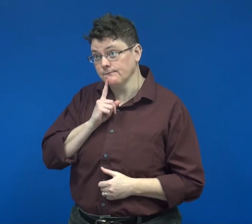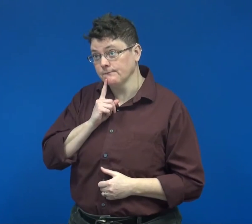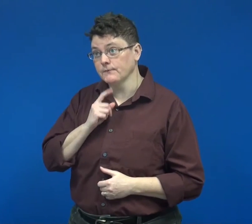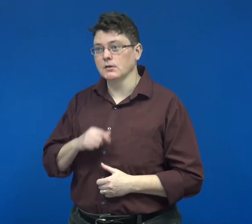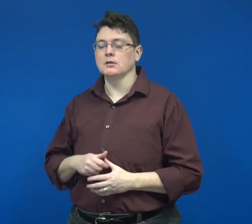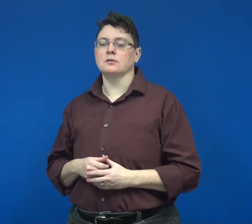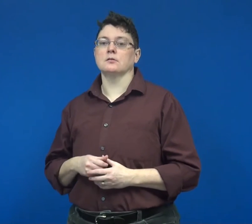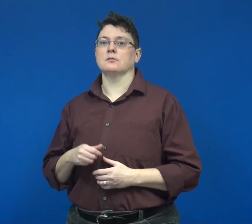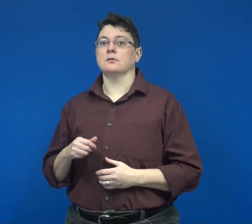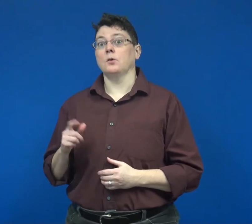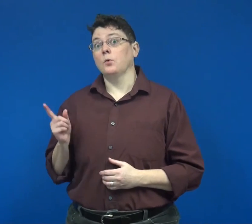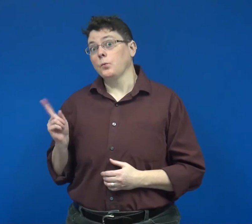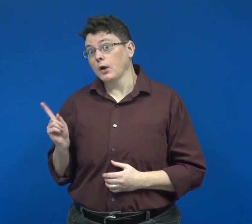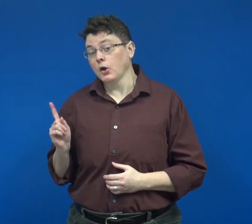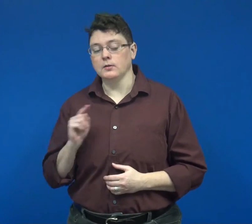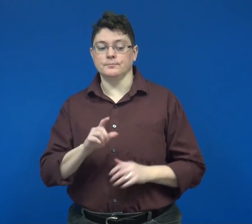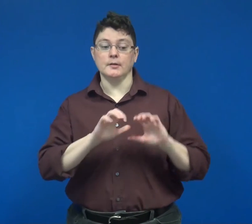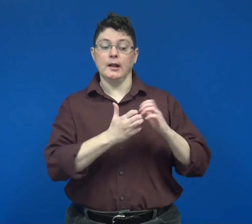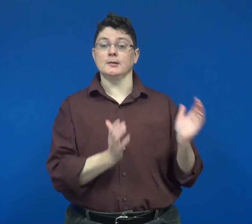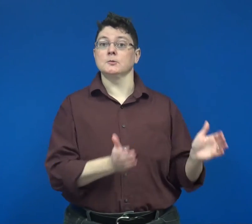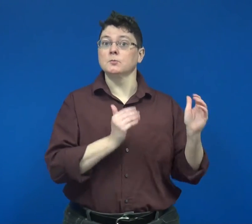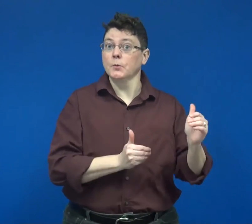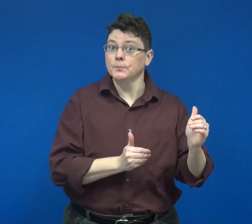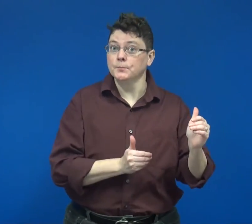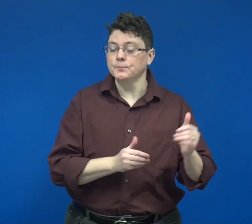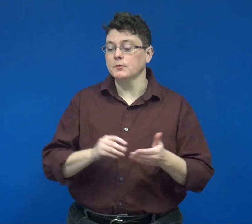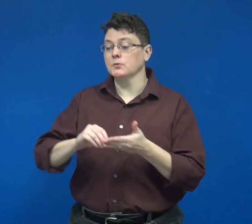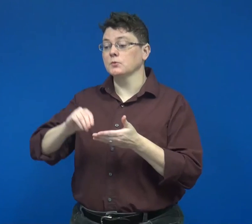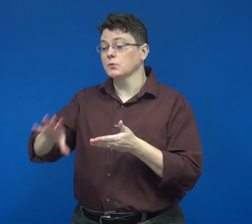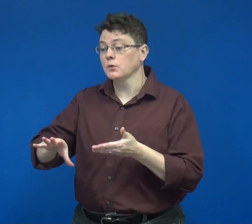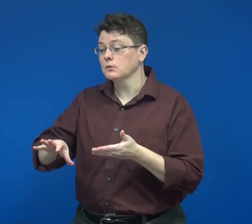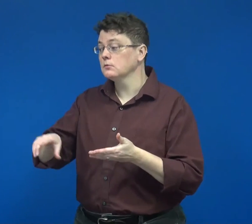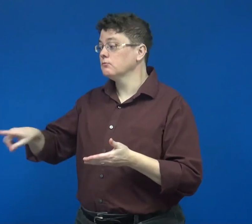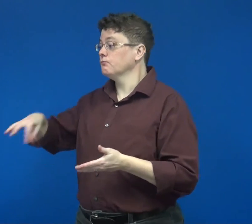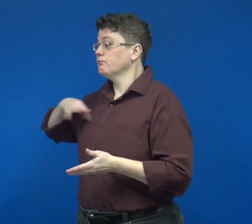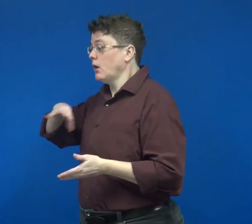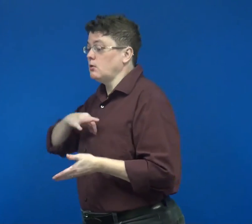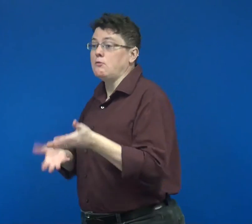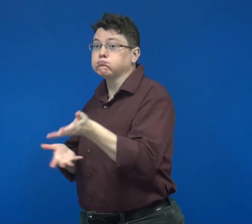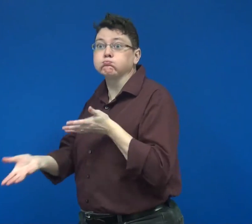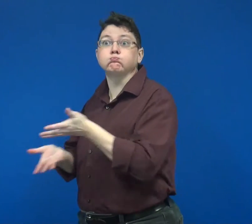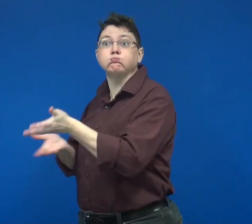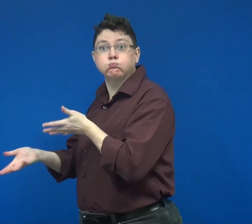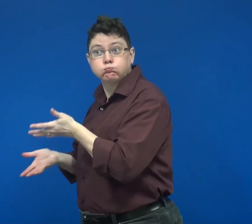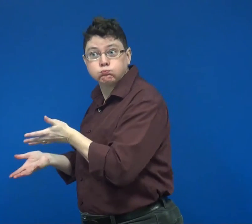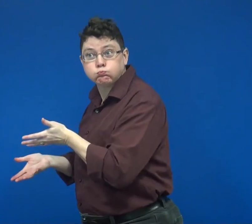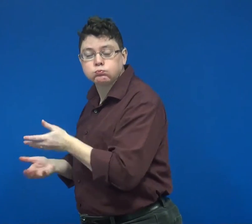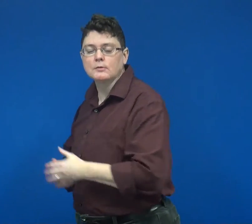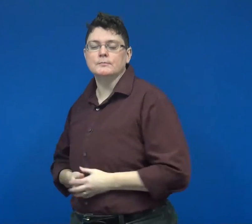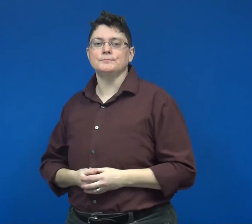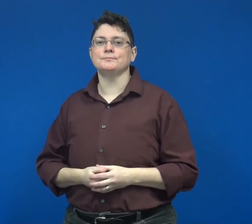to the classroom and interactions with students and faculty members.